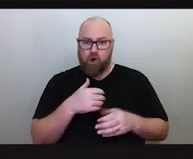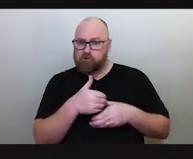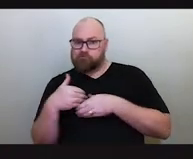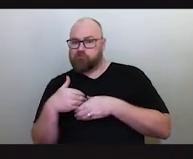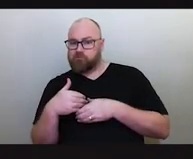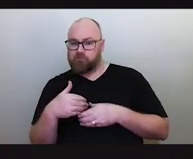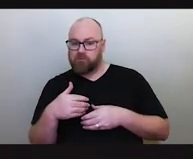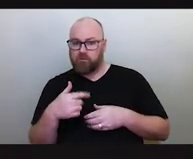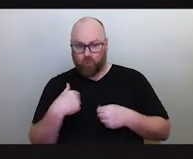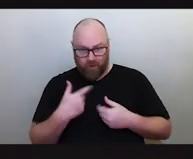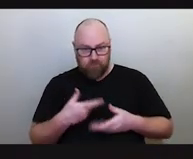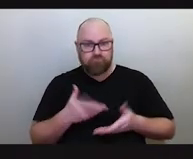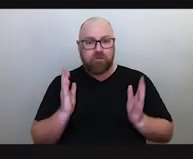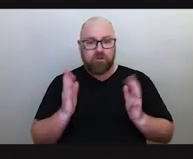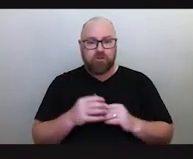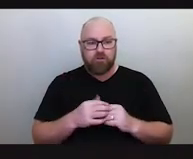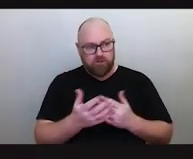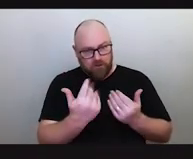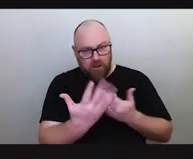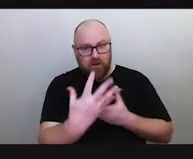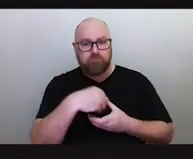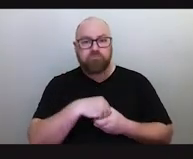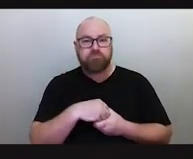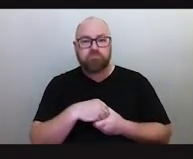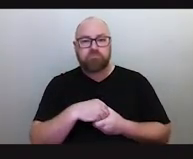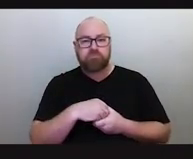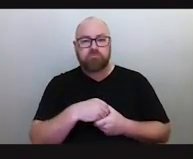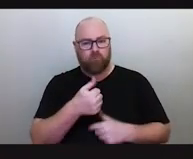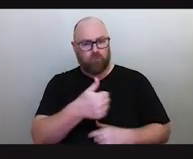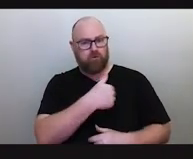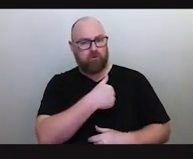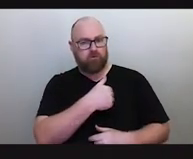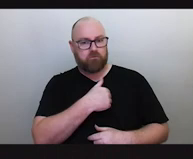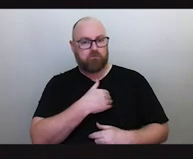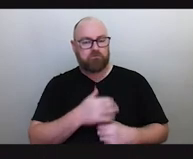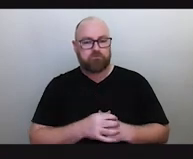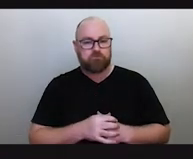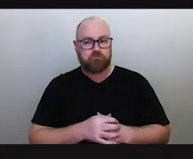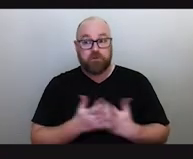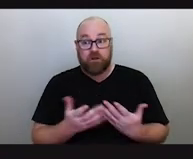A big part of our world is altruistic. And that's where we help each other.